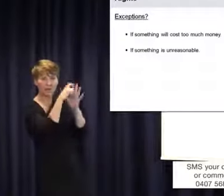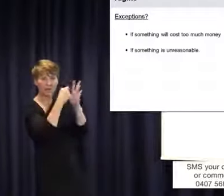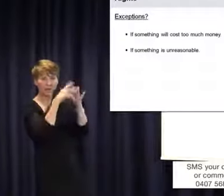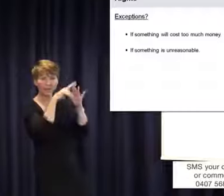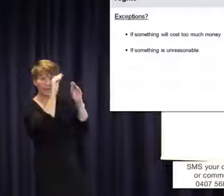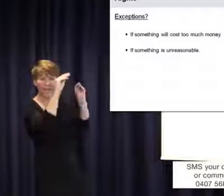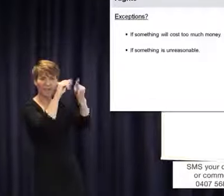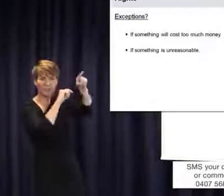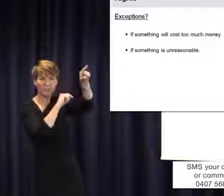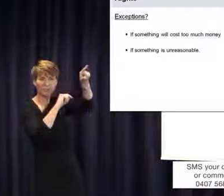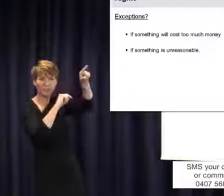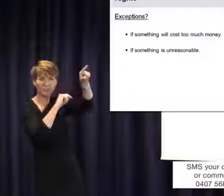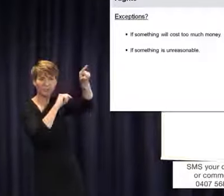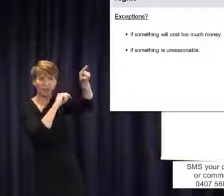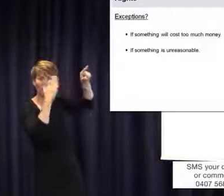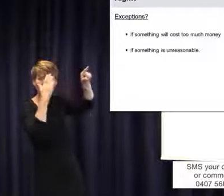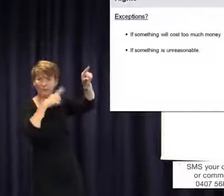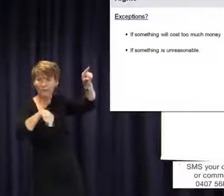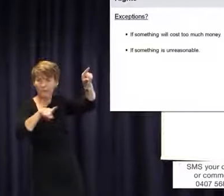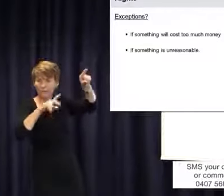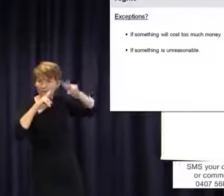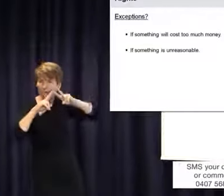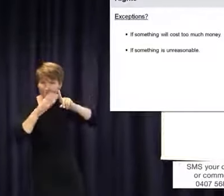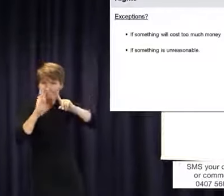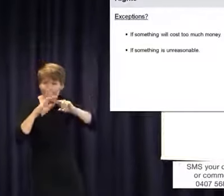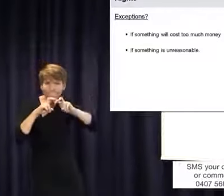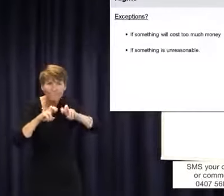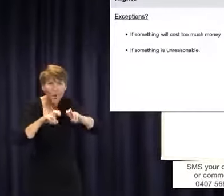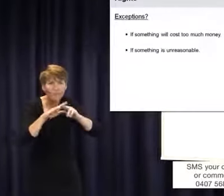the corruption inquiries, I don't know if you noticed how much they spent on the dance